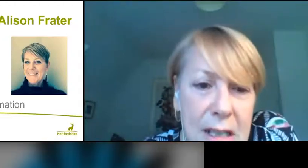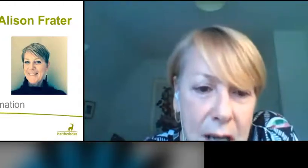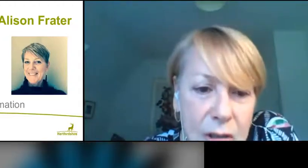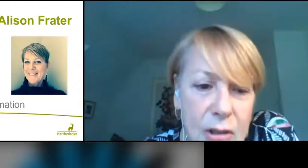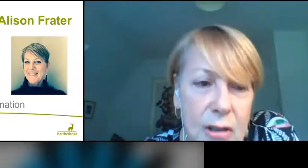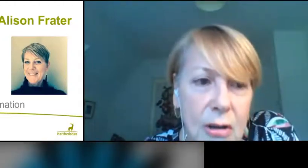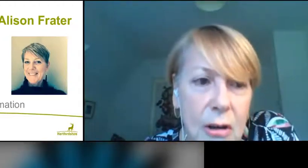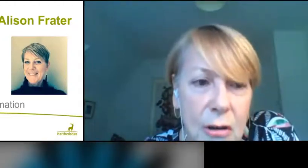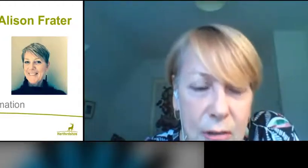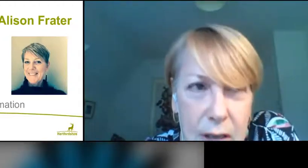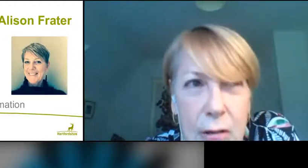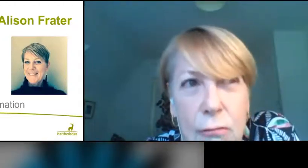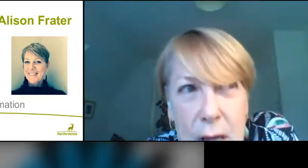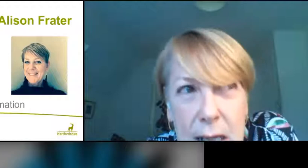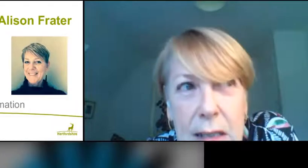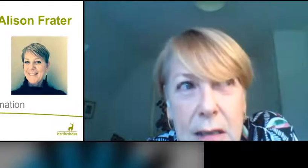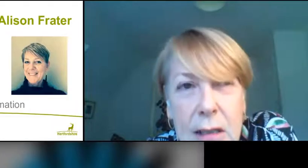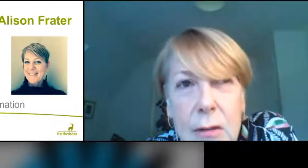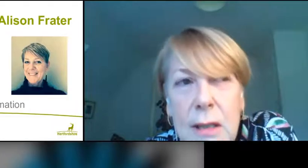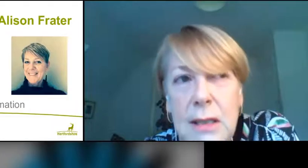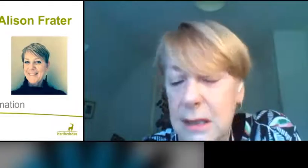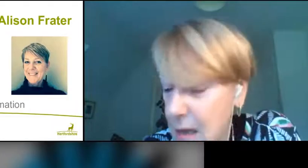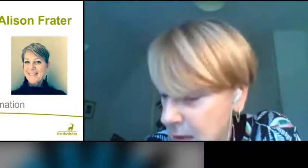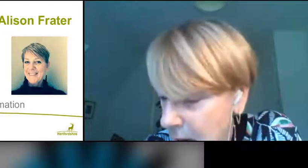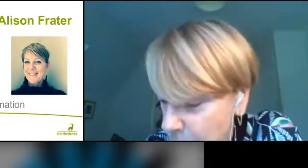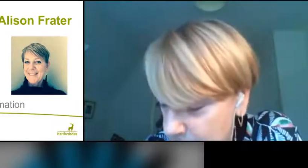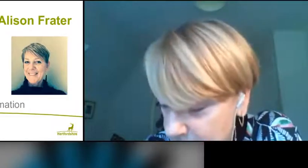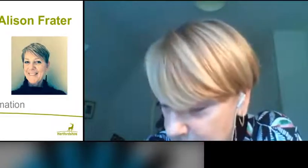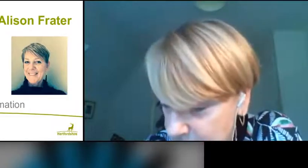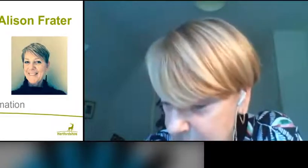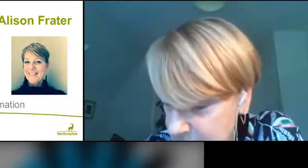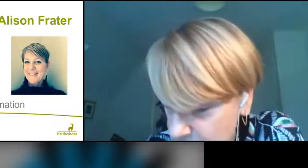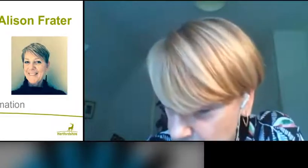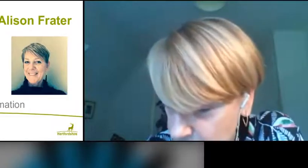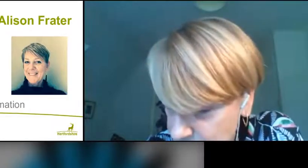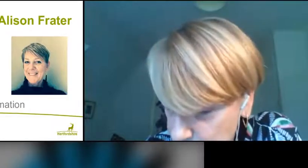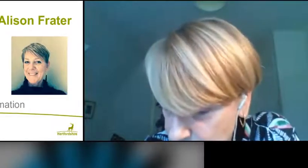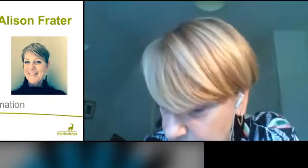research that's going on, you know really to understand how we can slow transmission.